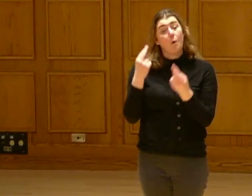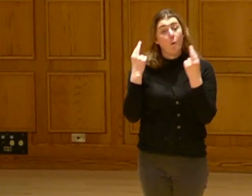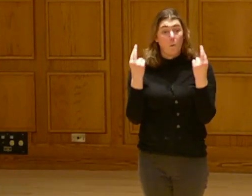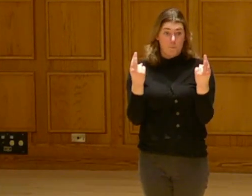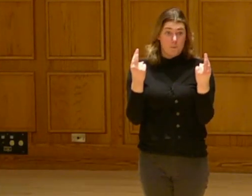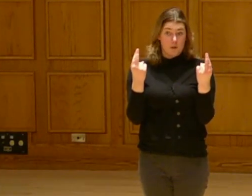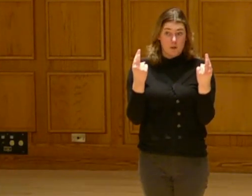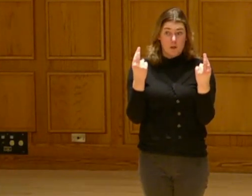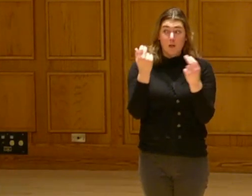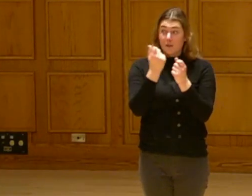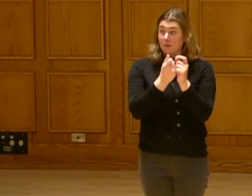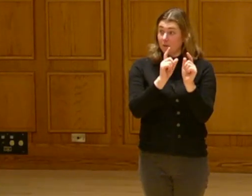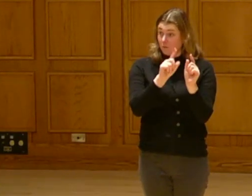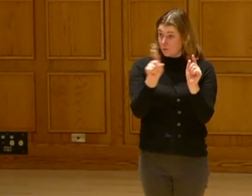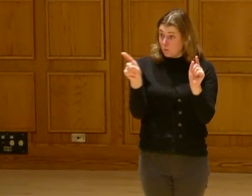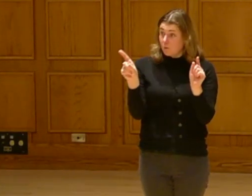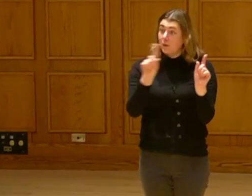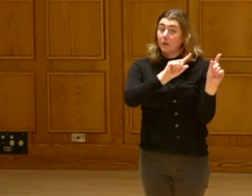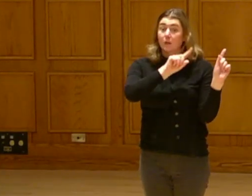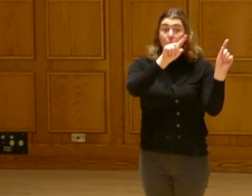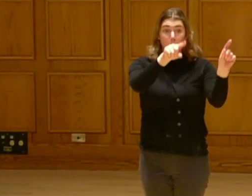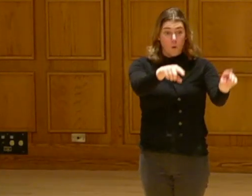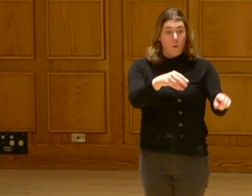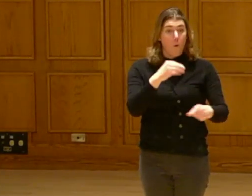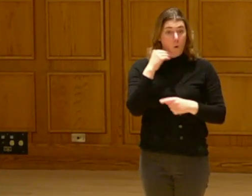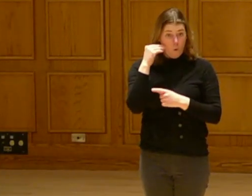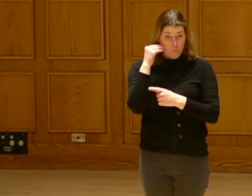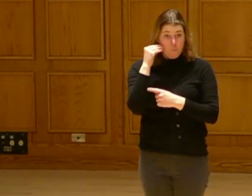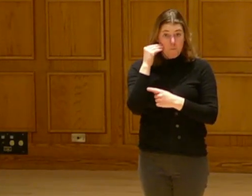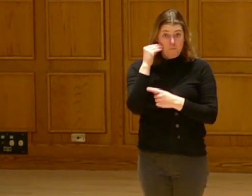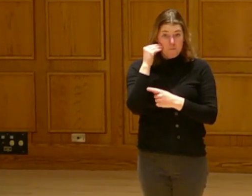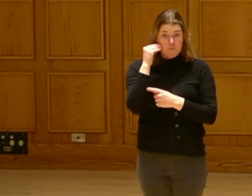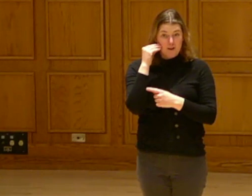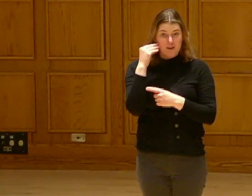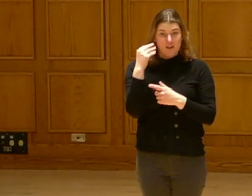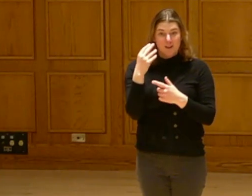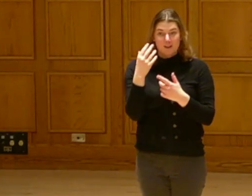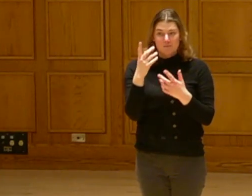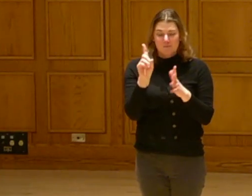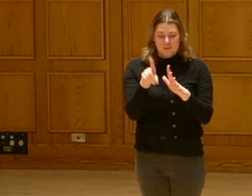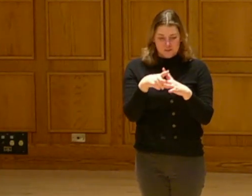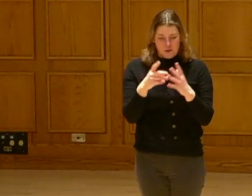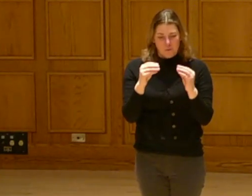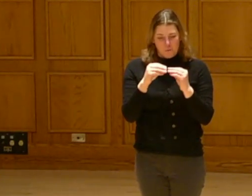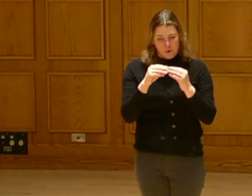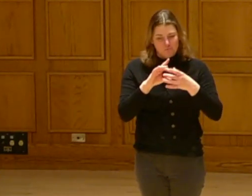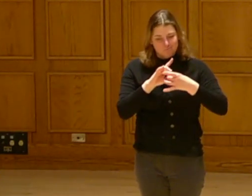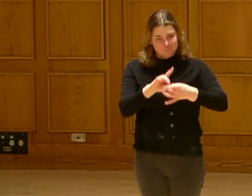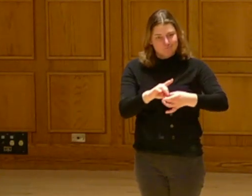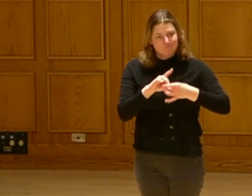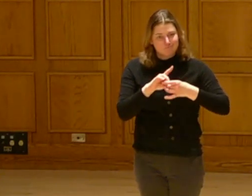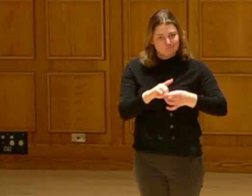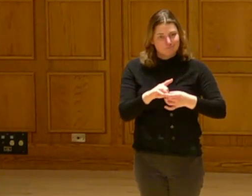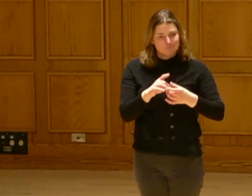I'm hoping that each and every one of you can go home and start that relationship building.